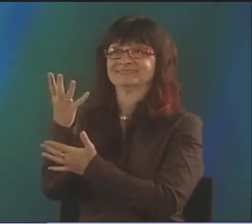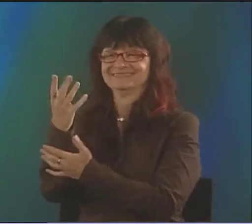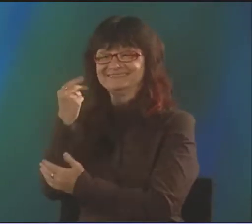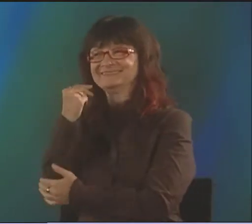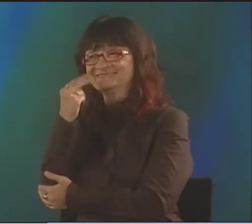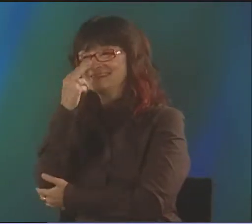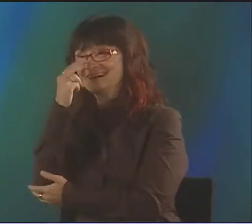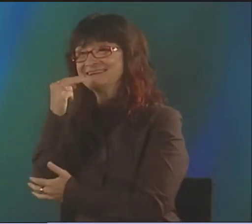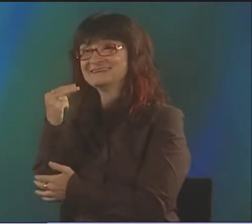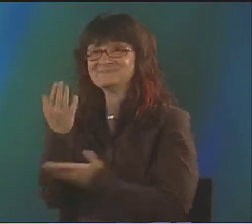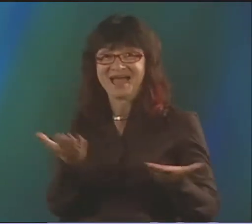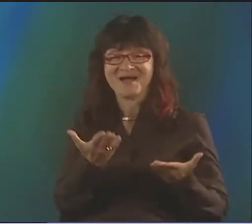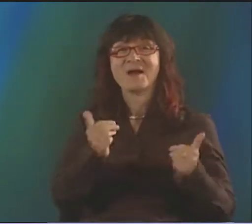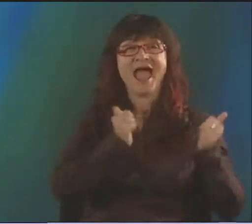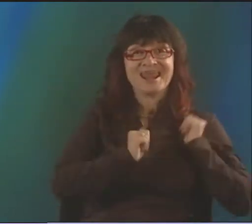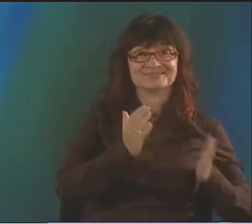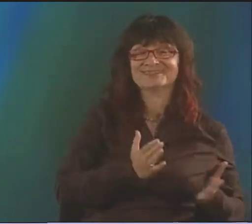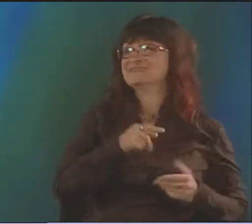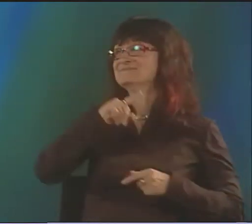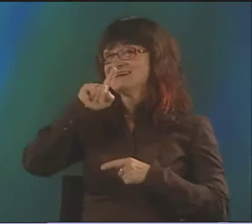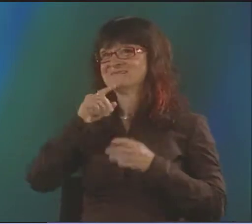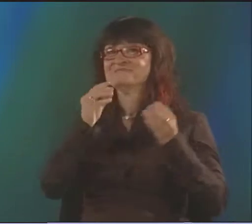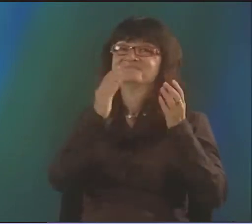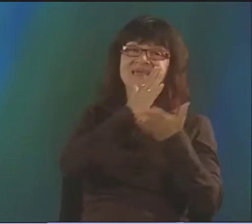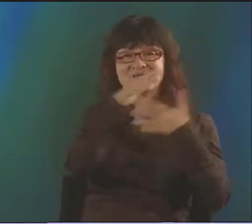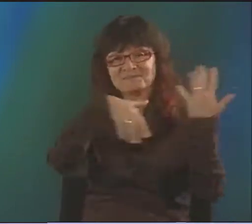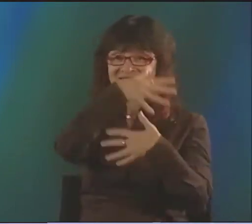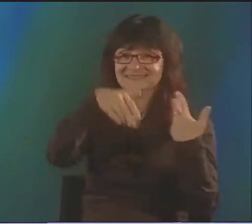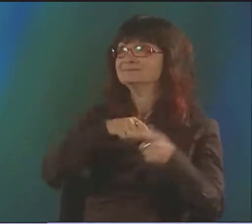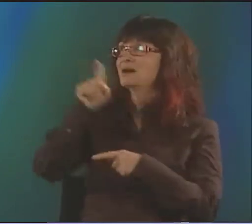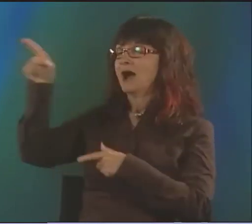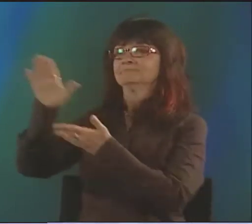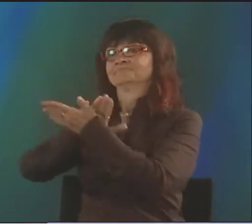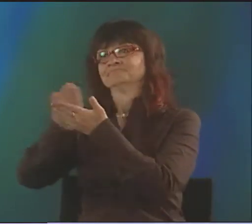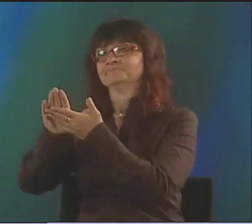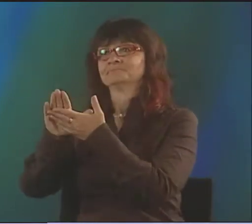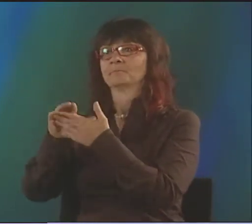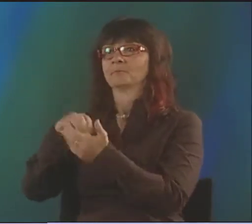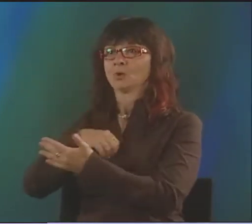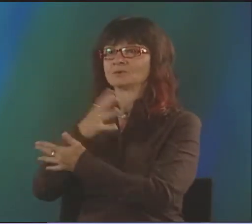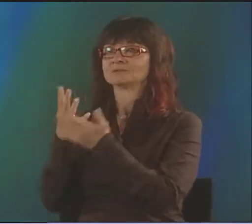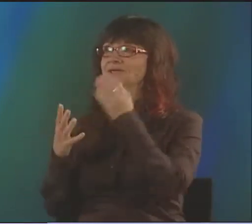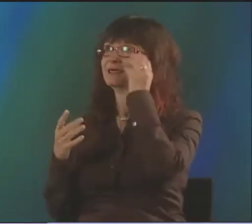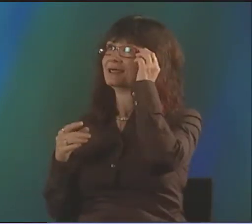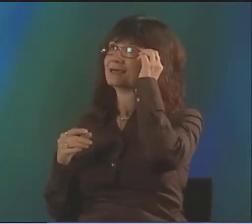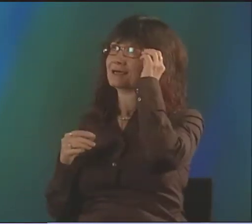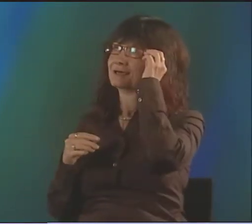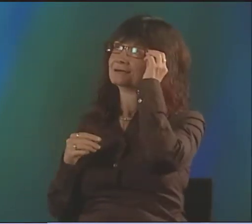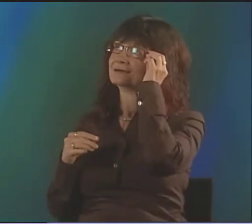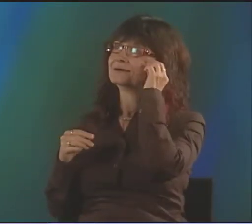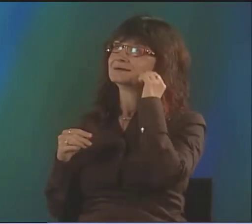NOT AS AN ACTOR. I'M KNOW THERE AS A POET. THAT'S FUNNY BECAUSE HERE I'M KNOWN MORE AS AN ACTRESS, YOU KNOW, AND THAT'S KIND OF WHAT I WAS KNOWN FOR